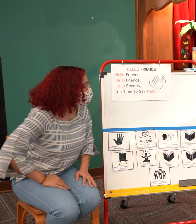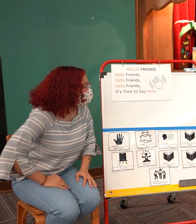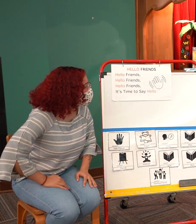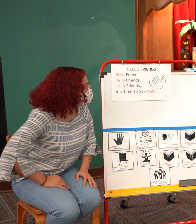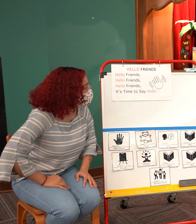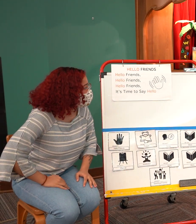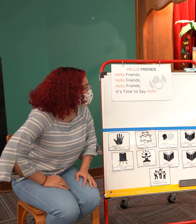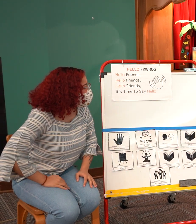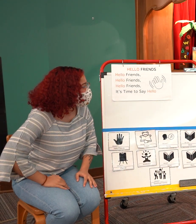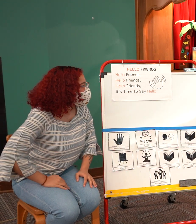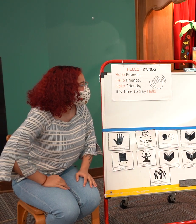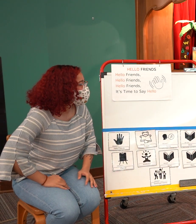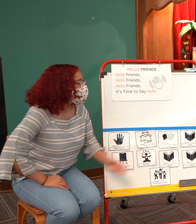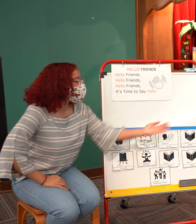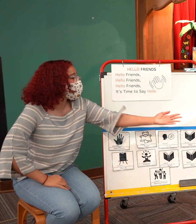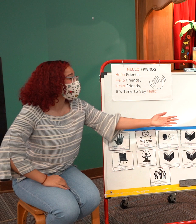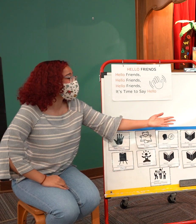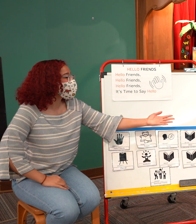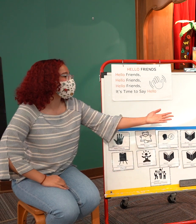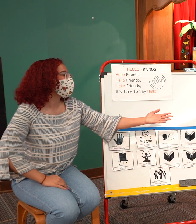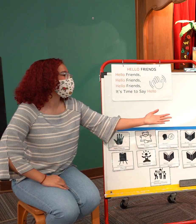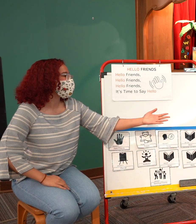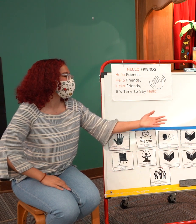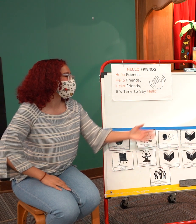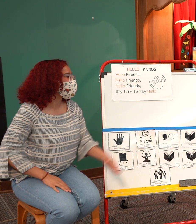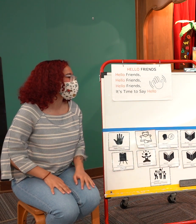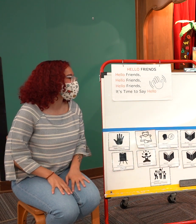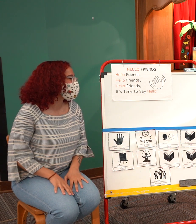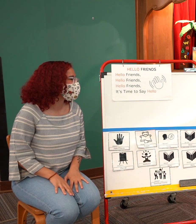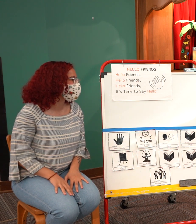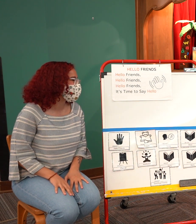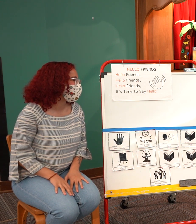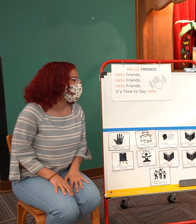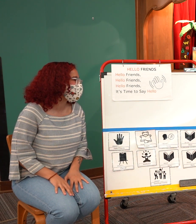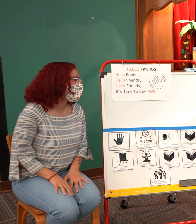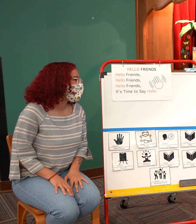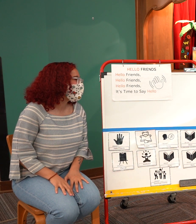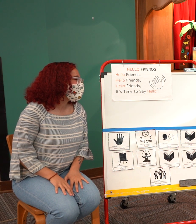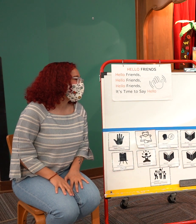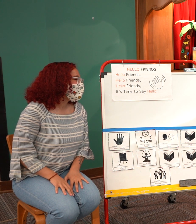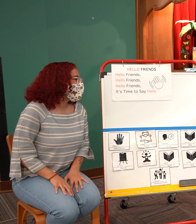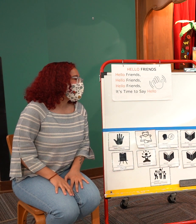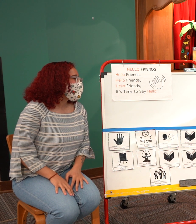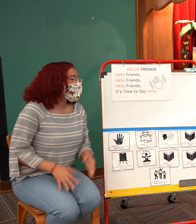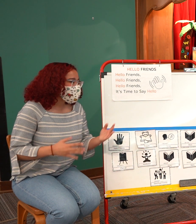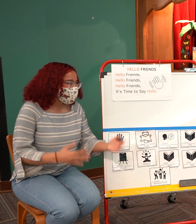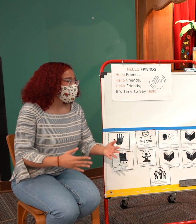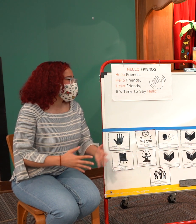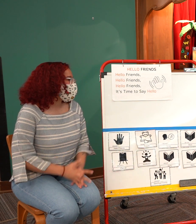Is that the Mayor of Saint Paul? I didn't know you had such connections. Hello Mayor Carter, how are you today? I'm wonderful, how are you doing?